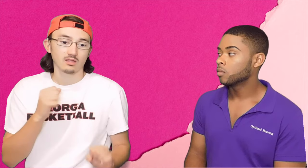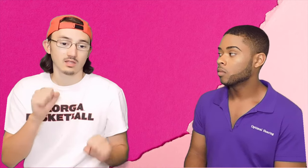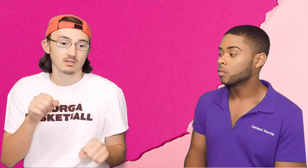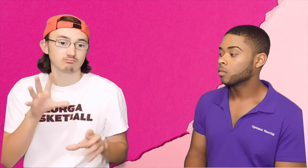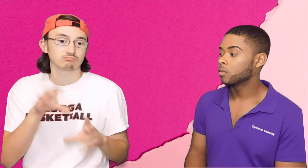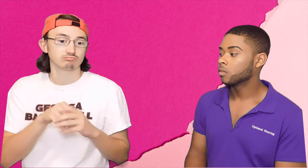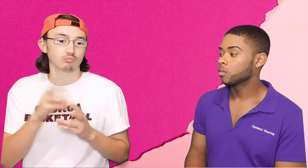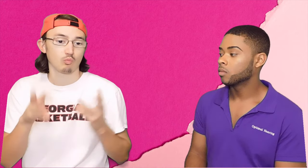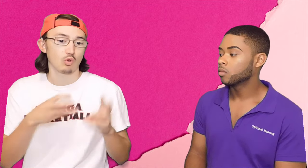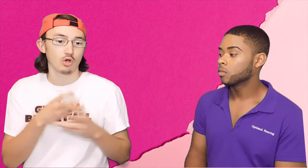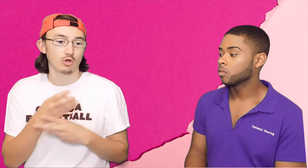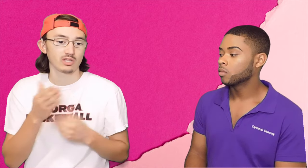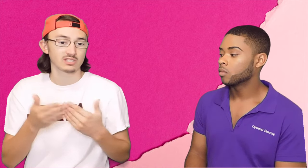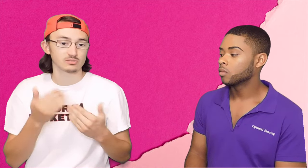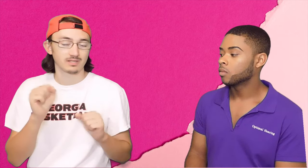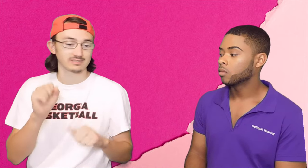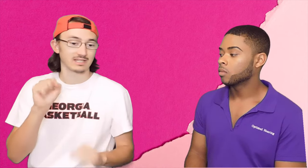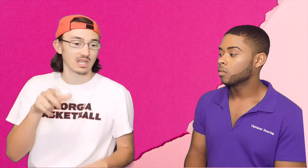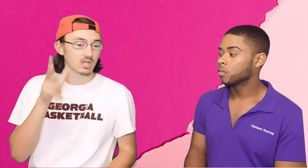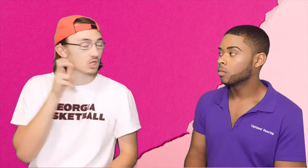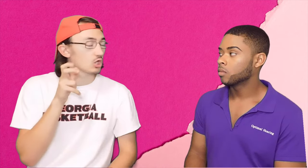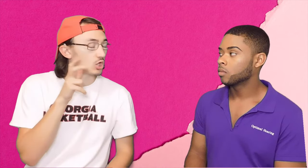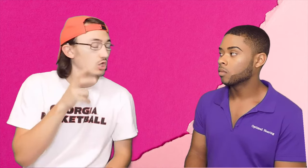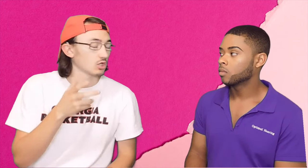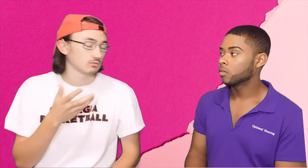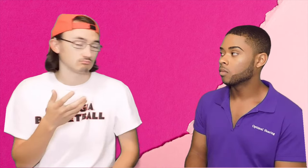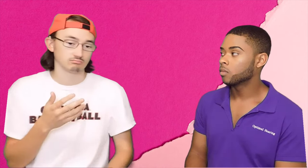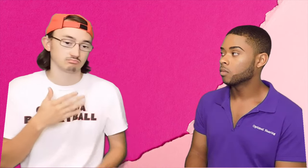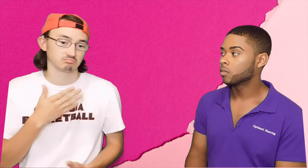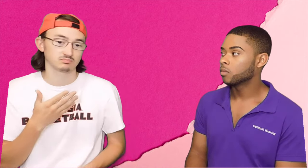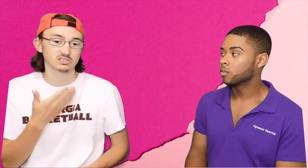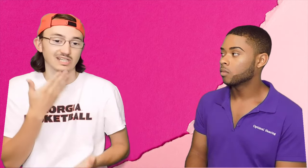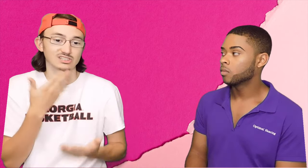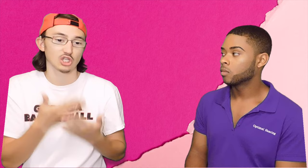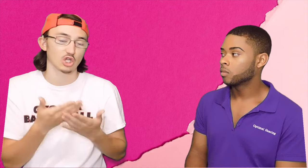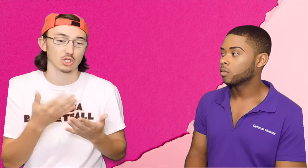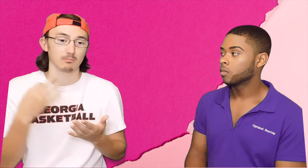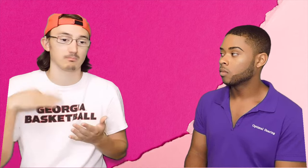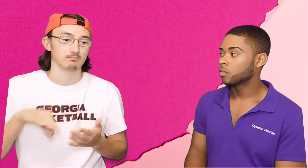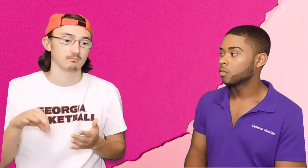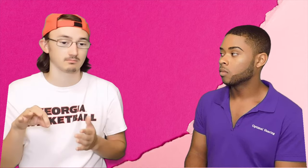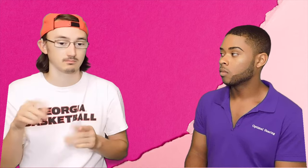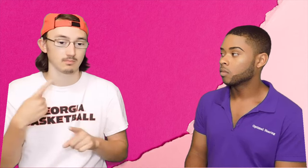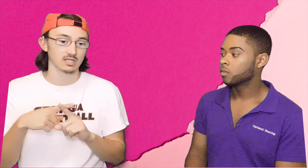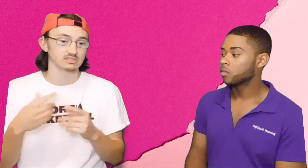Um.. I can participate in the world by hearing.. It's a good benefit to have.